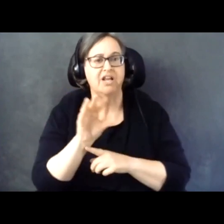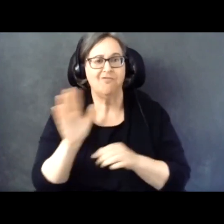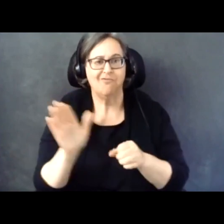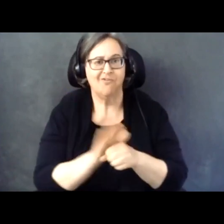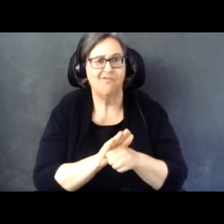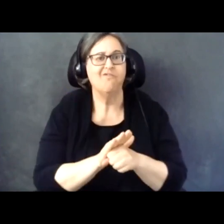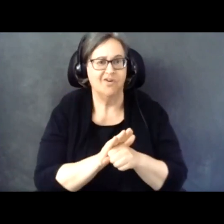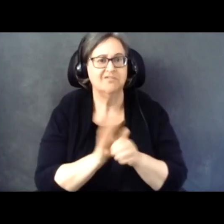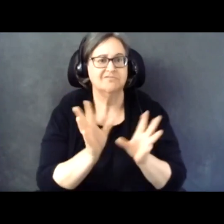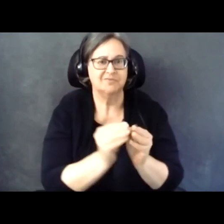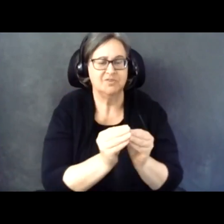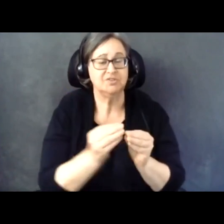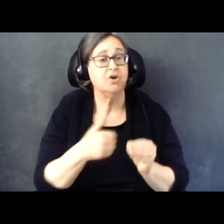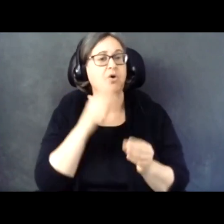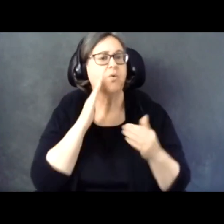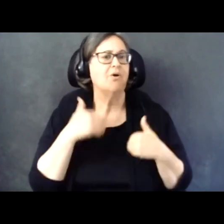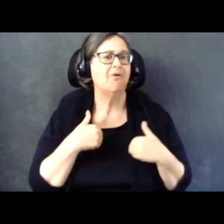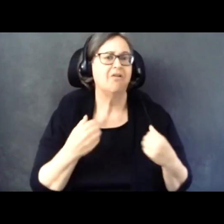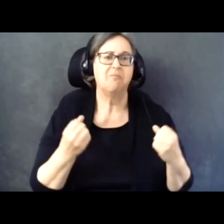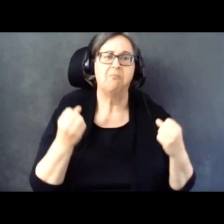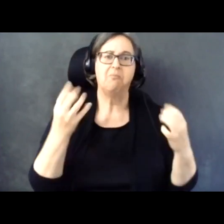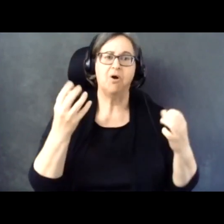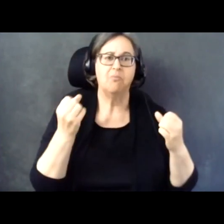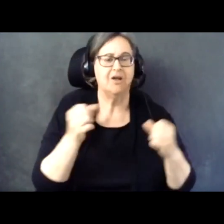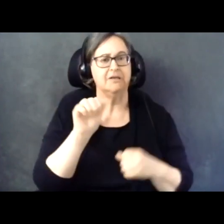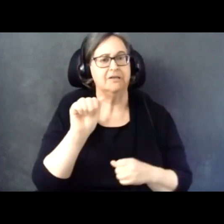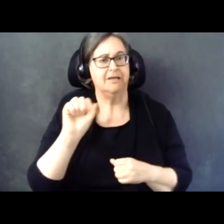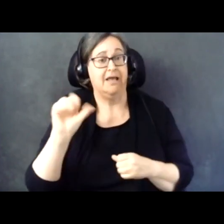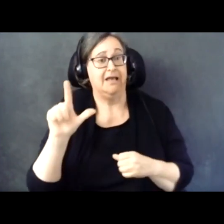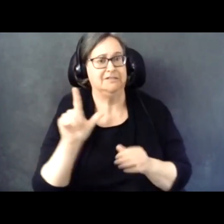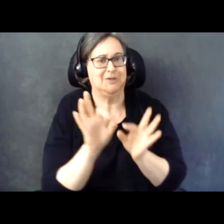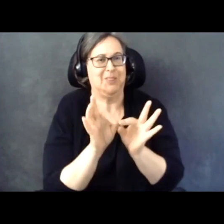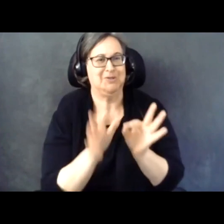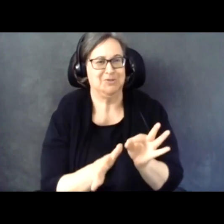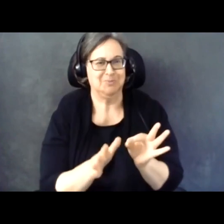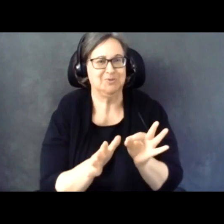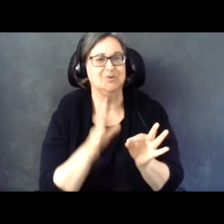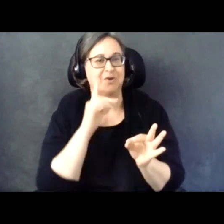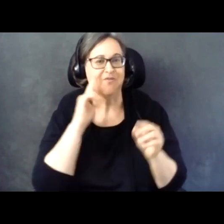We will have multiple American Sign Language interpreters for this webinar.